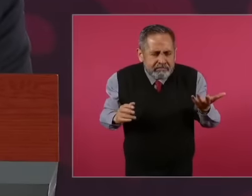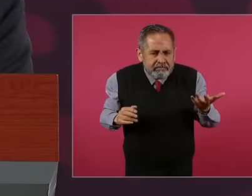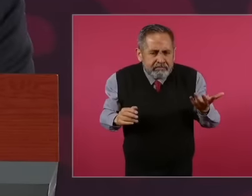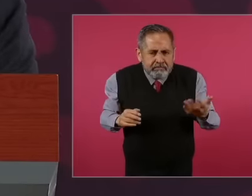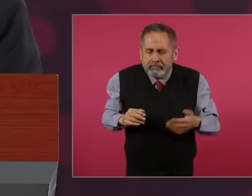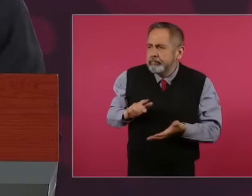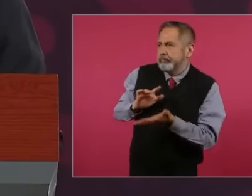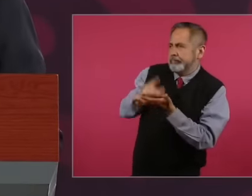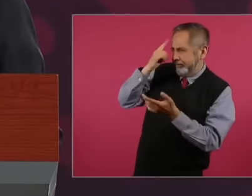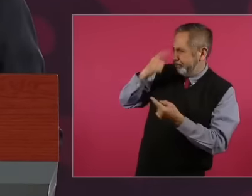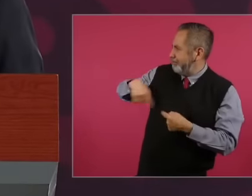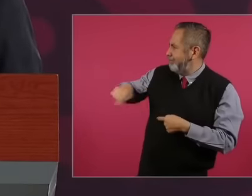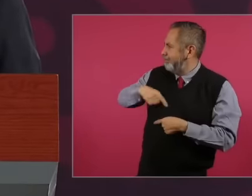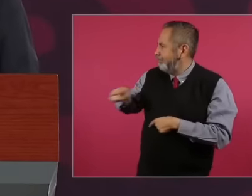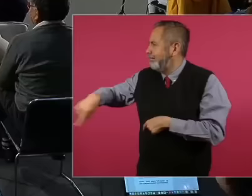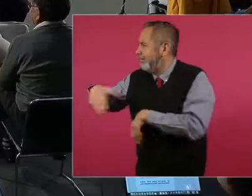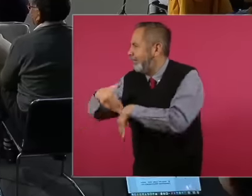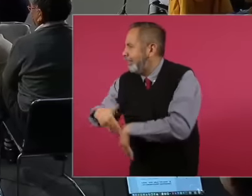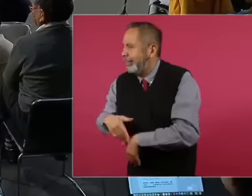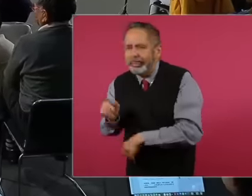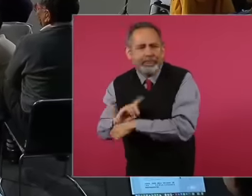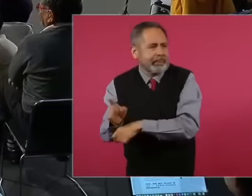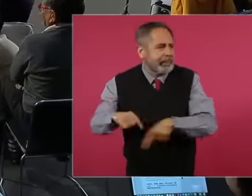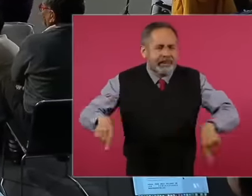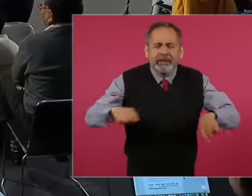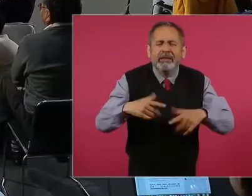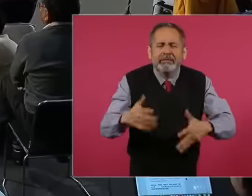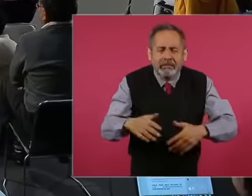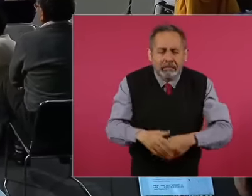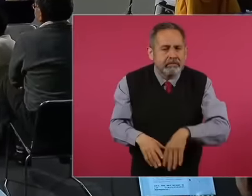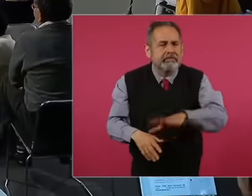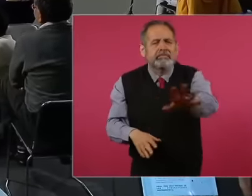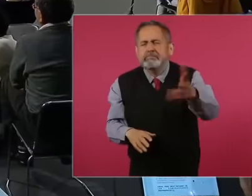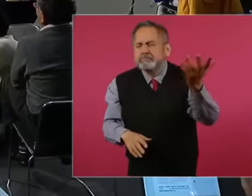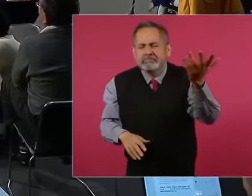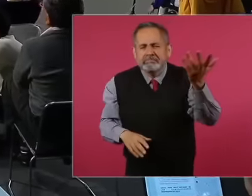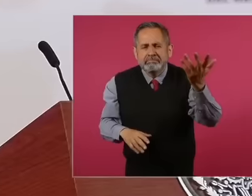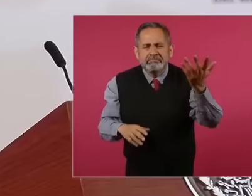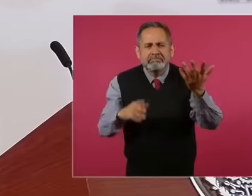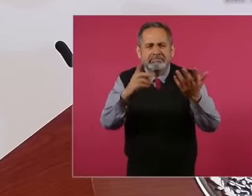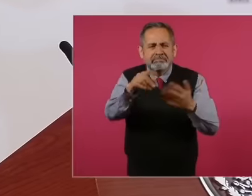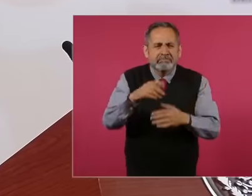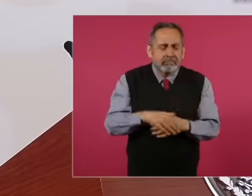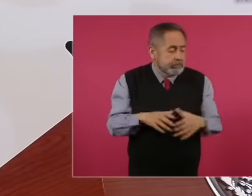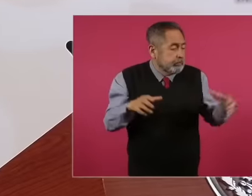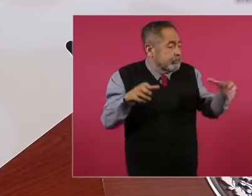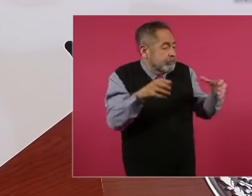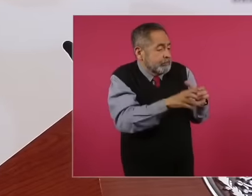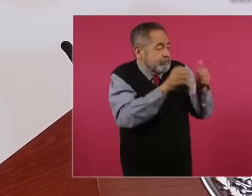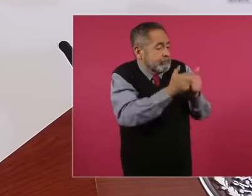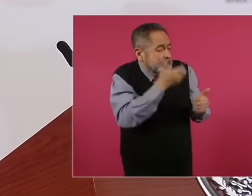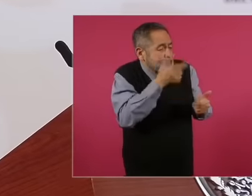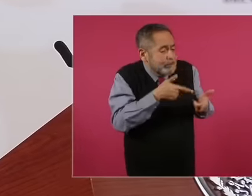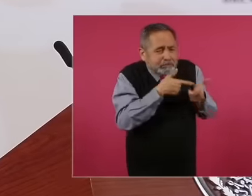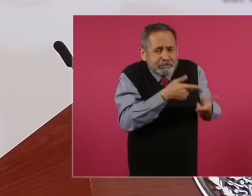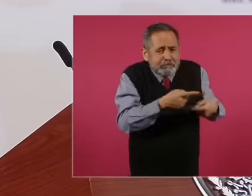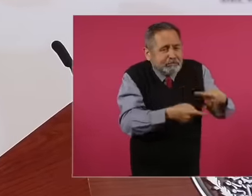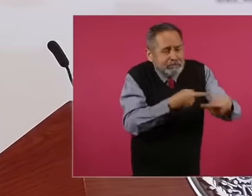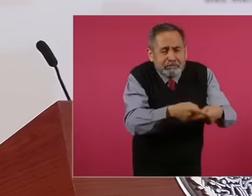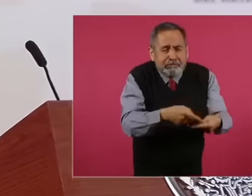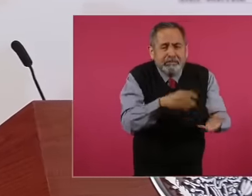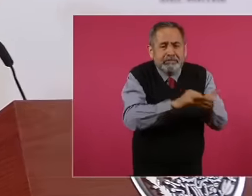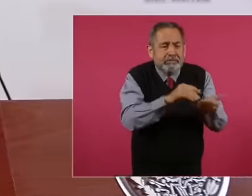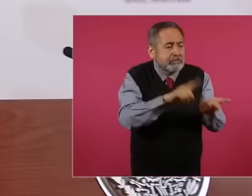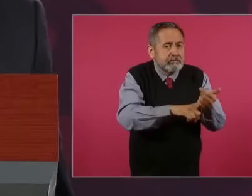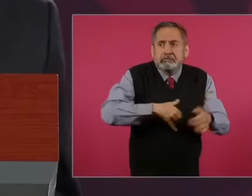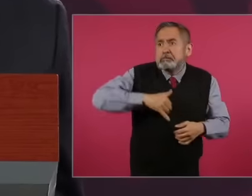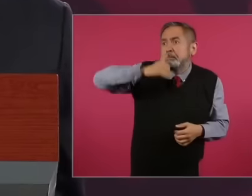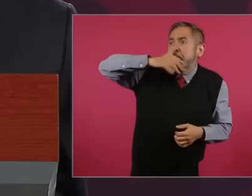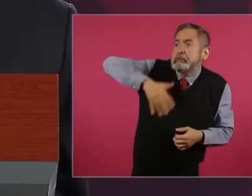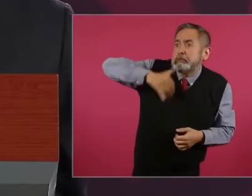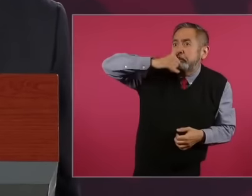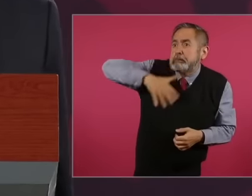paleros for the conservatives who protest peacefully